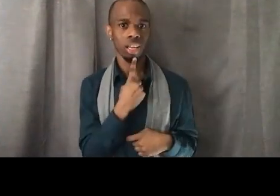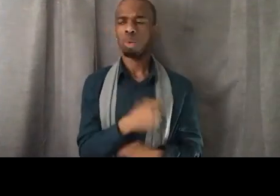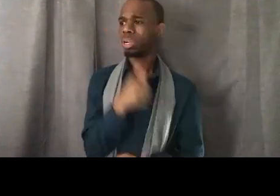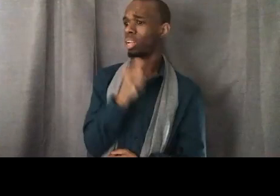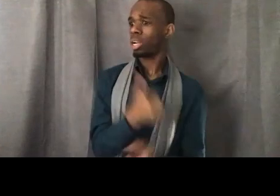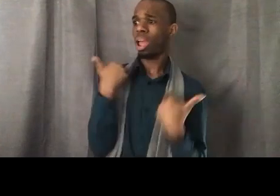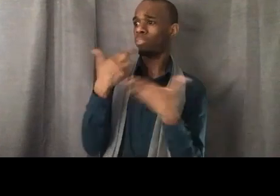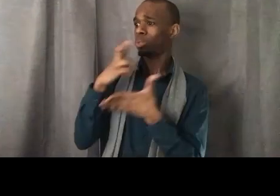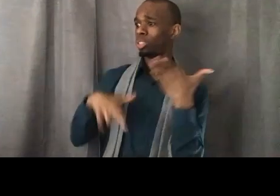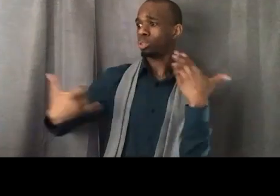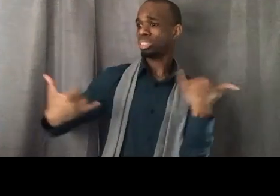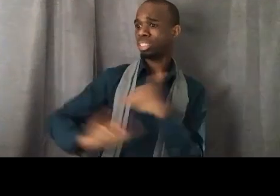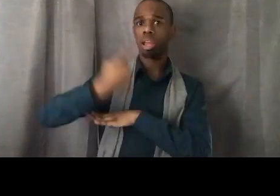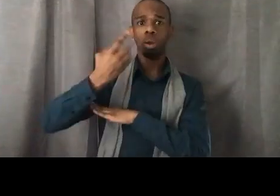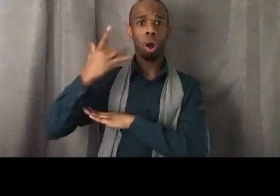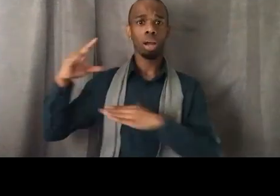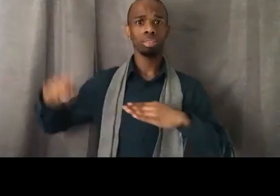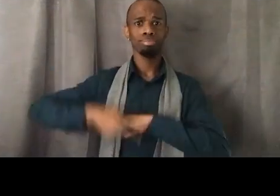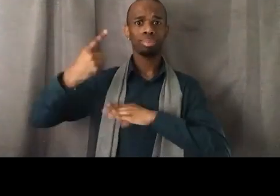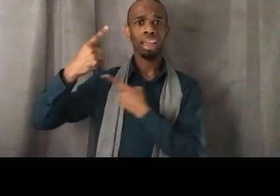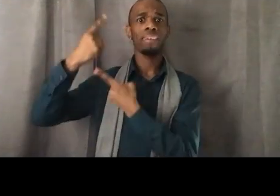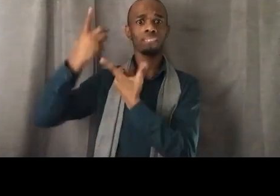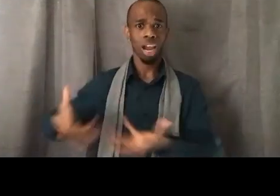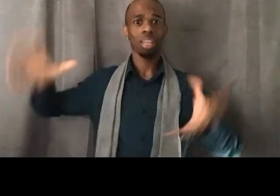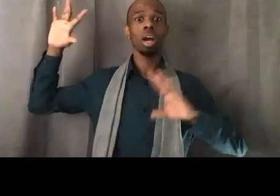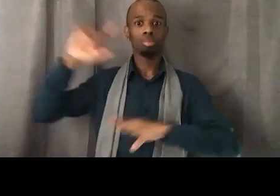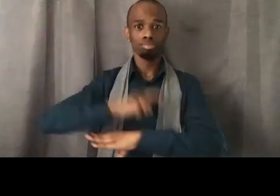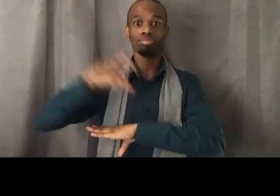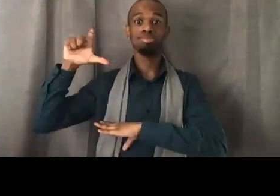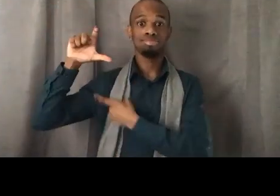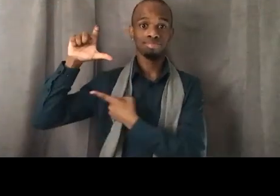The day is done and we'll probably get it on Monday."